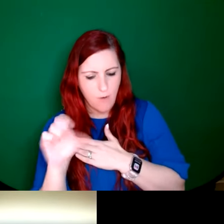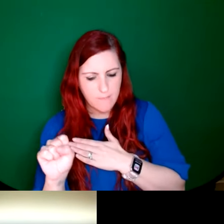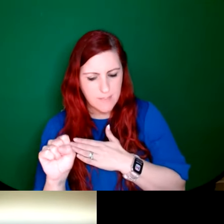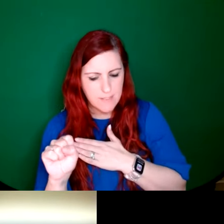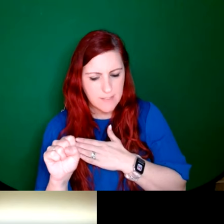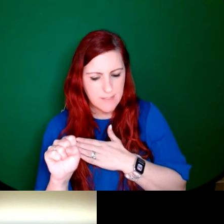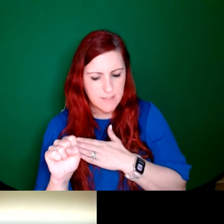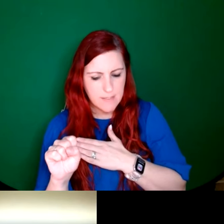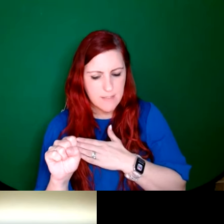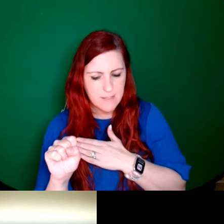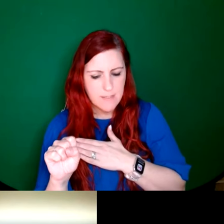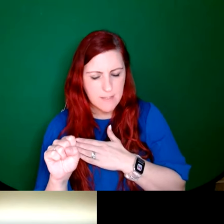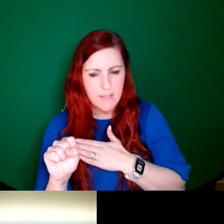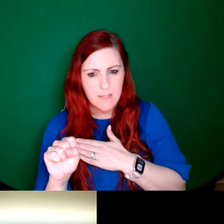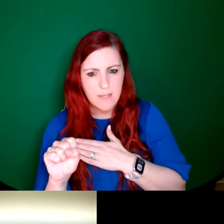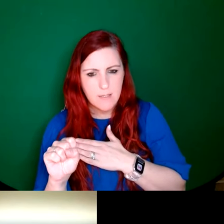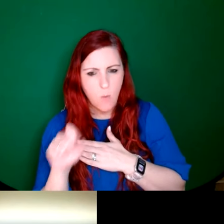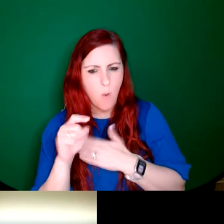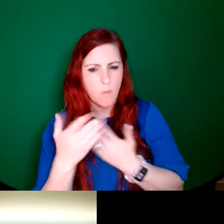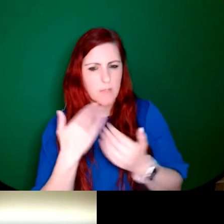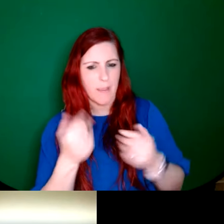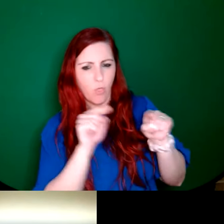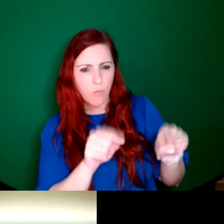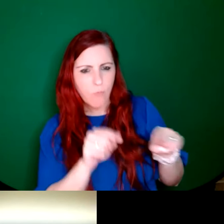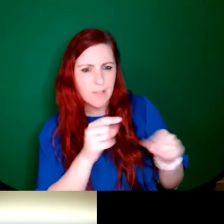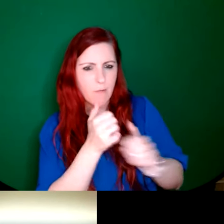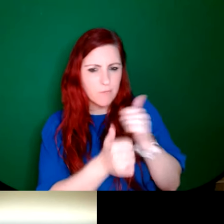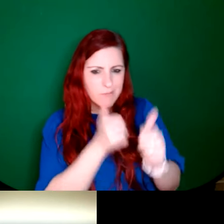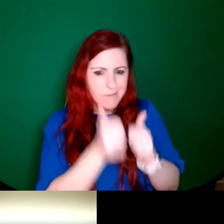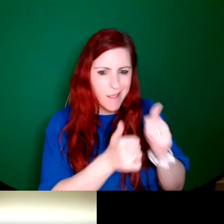threat of industrialization and mechanization in the field of stained glass and